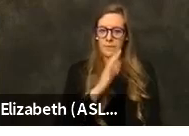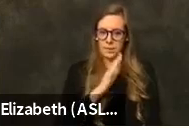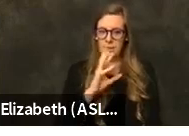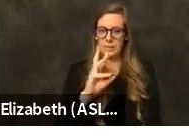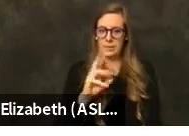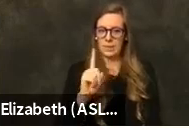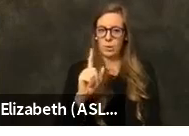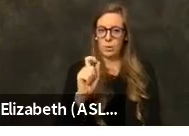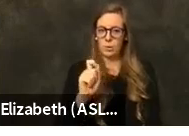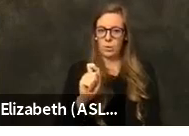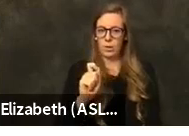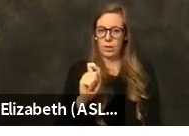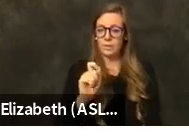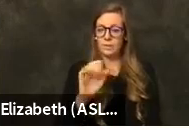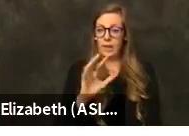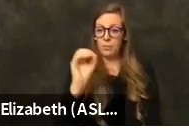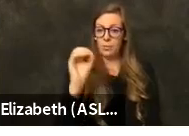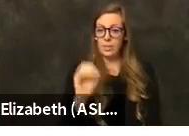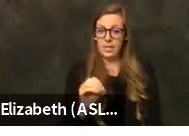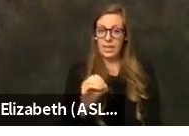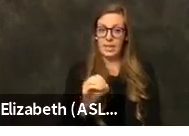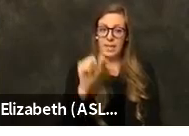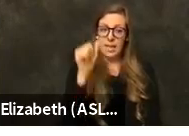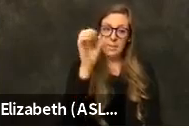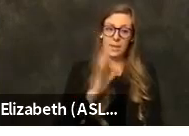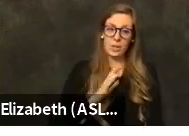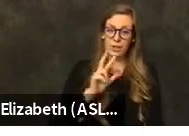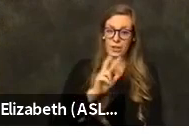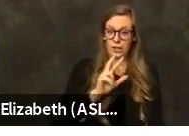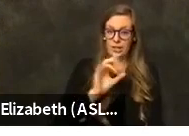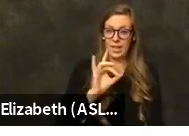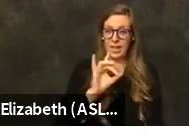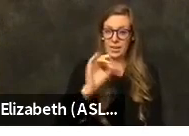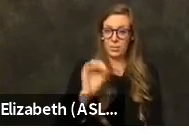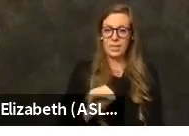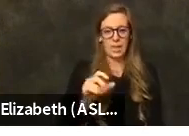percent and males thirty eight percent, and again, we will continue to track this